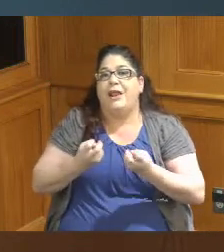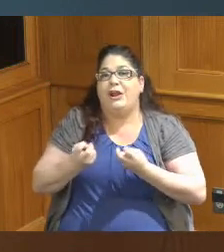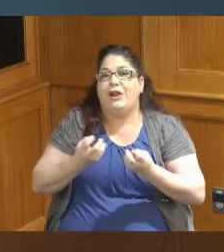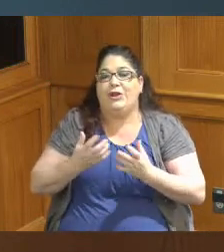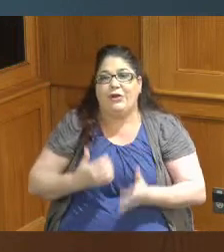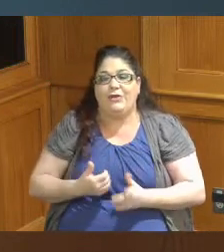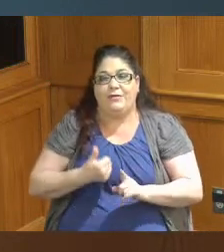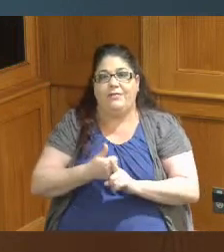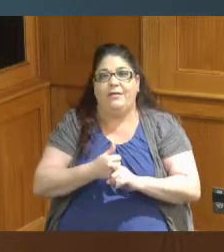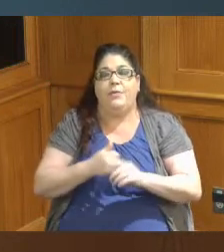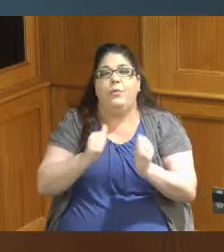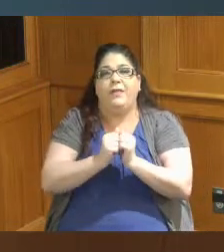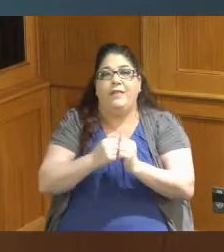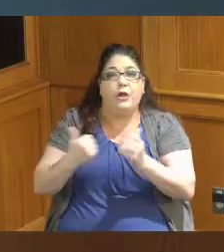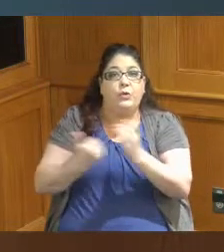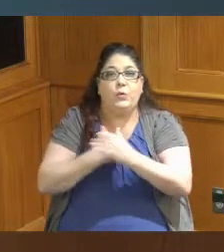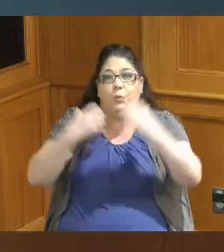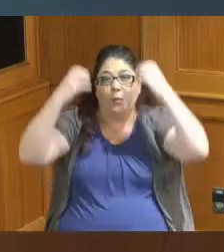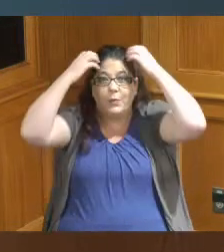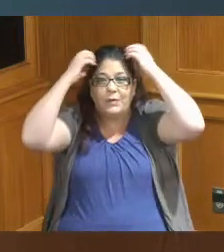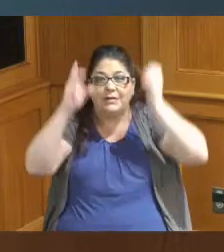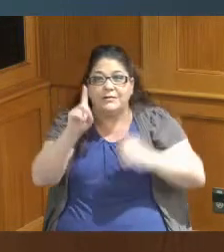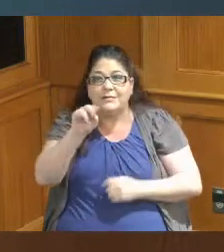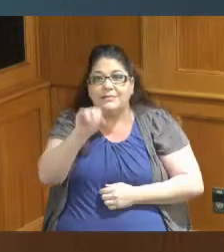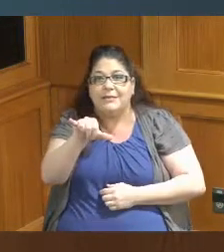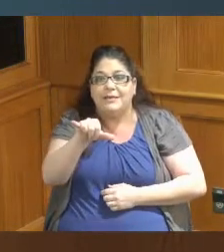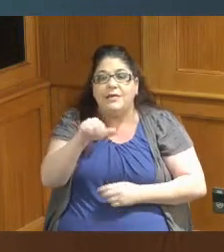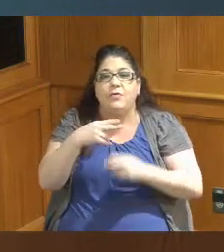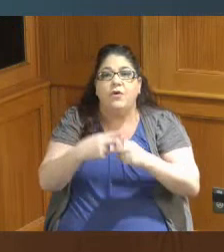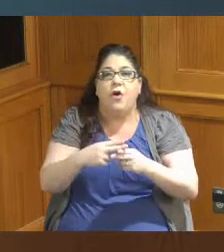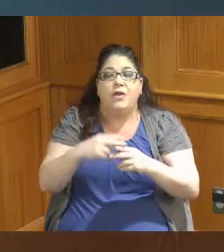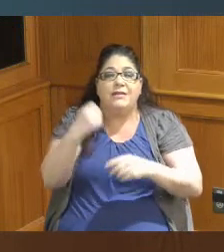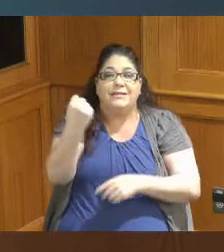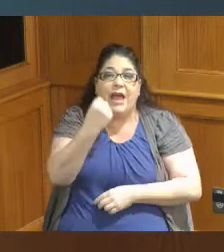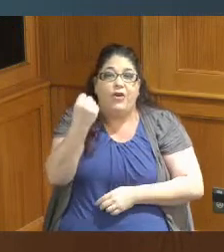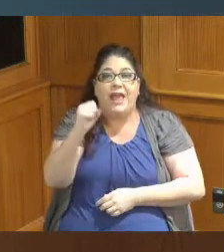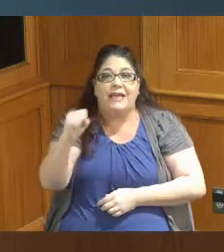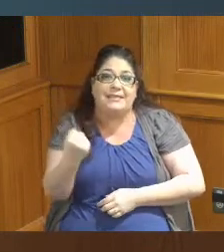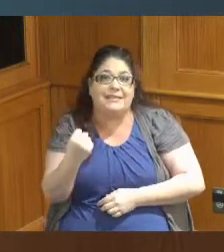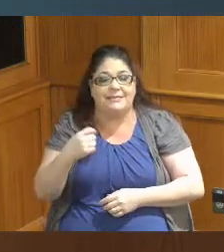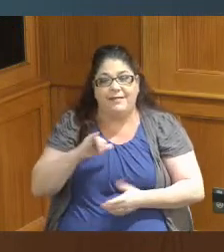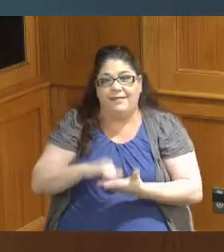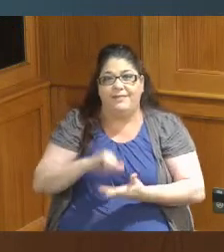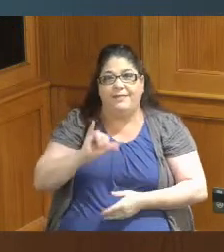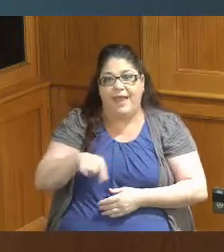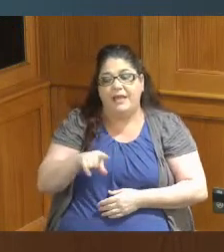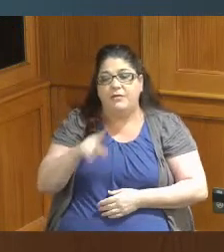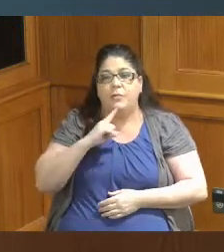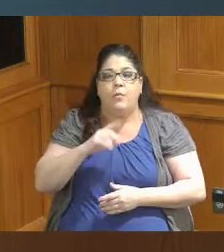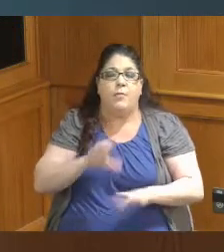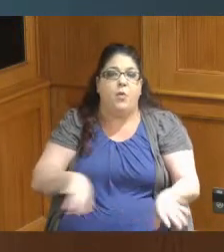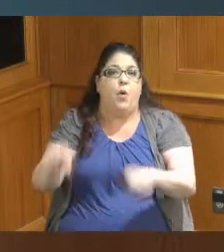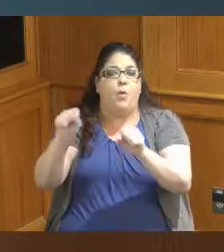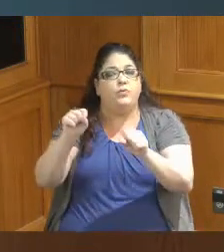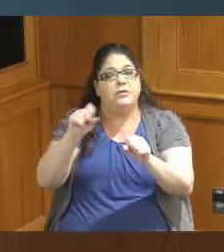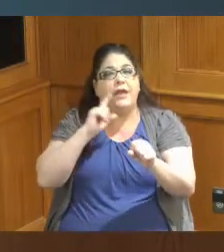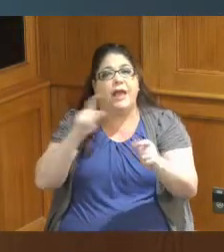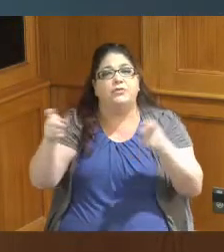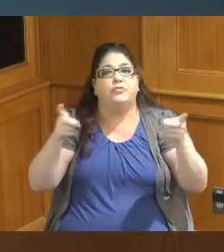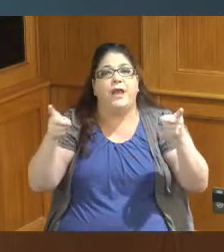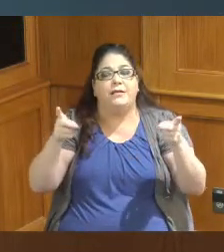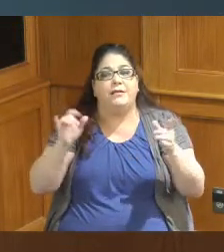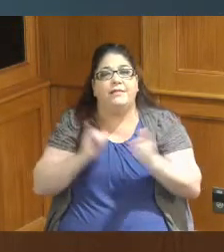with Disney the new Disney series called Saturdays and he will be hosting and directing the portion